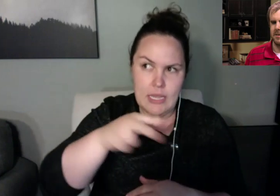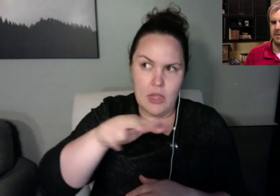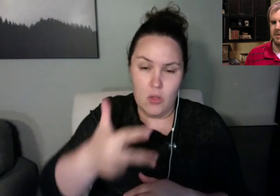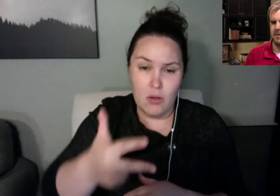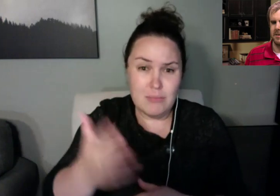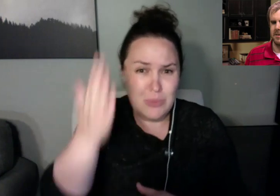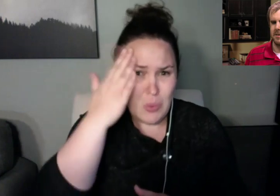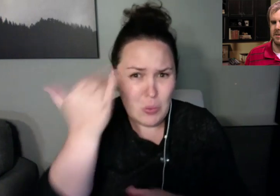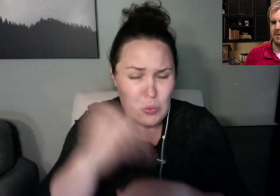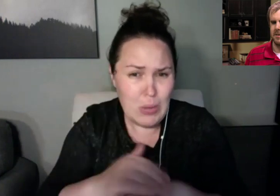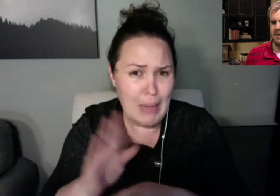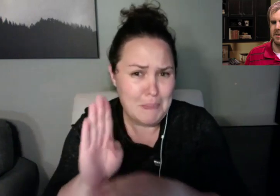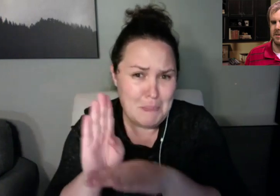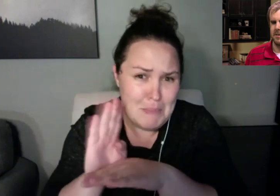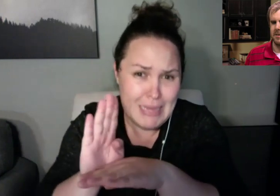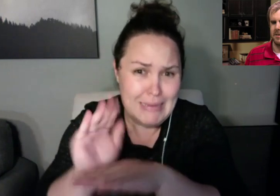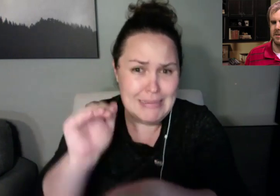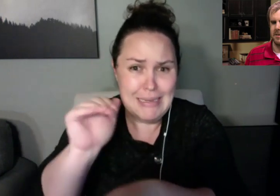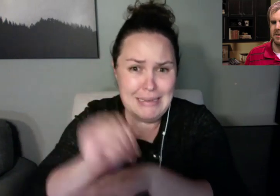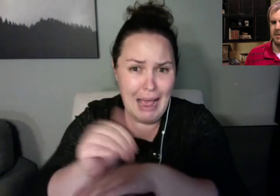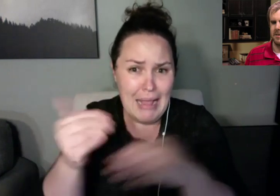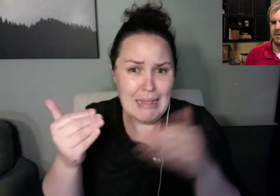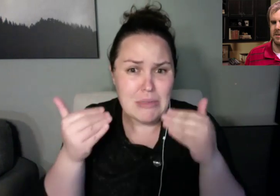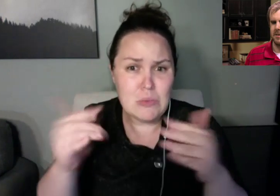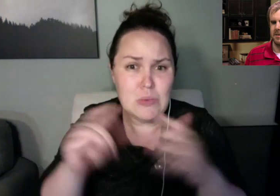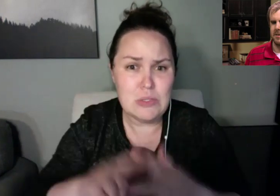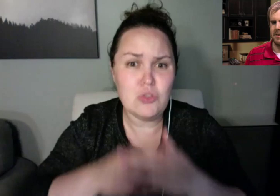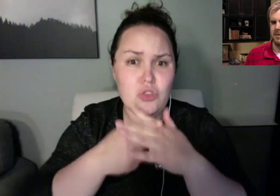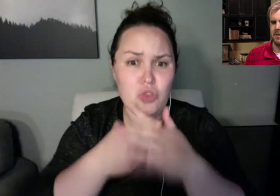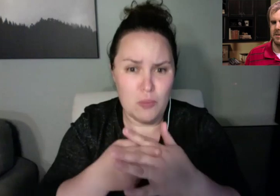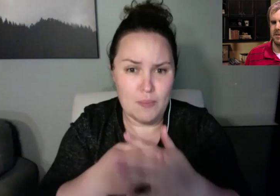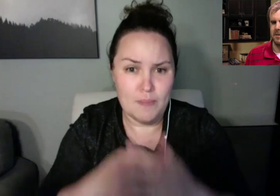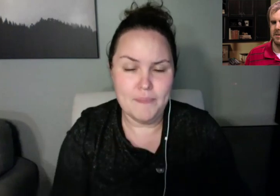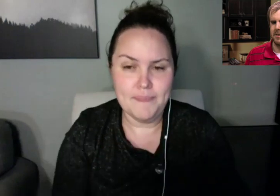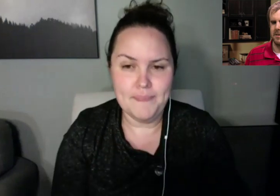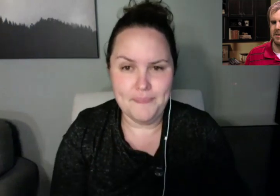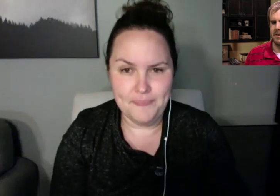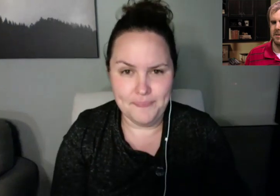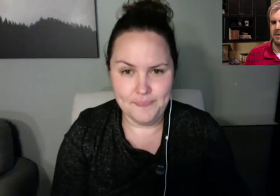evening. So let's get right to it.